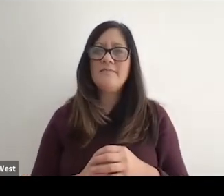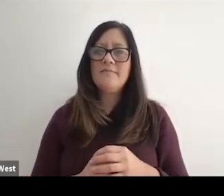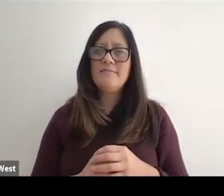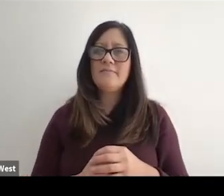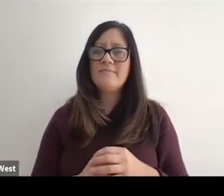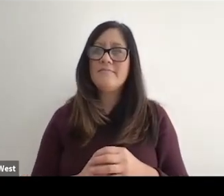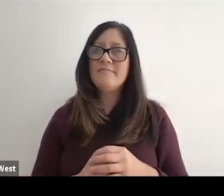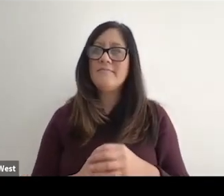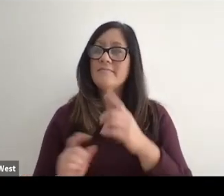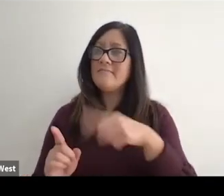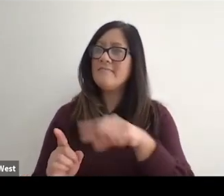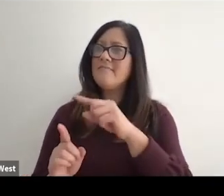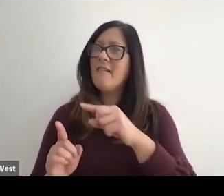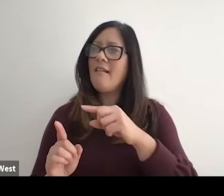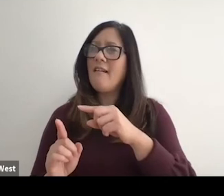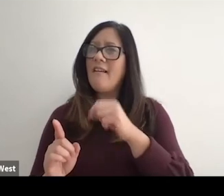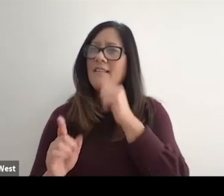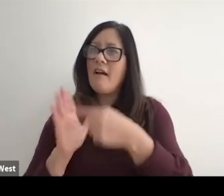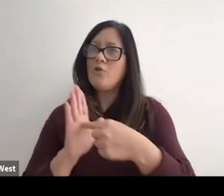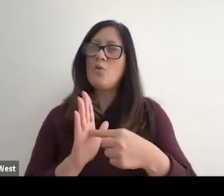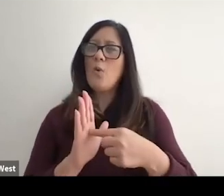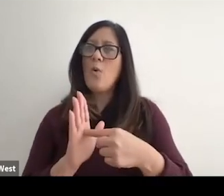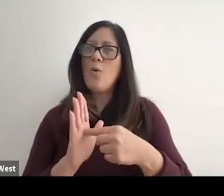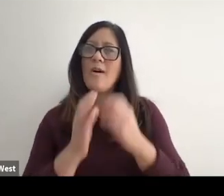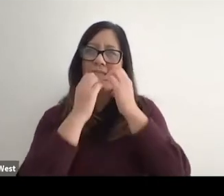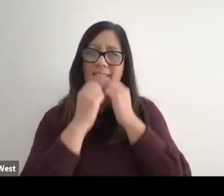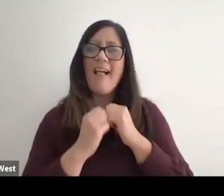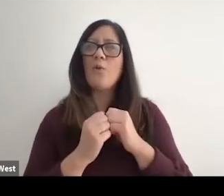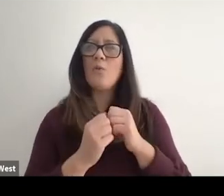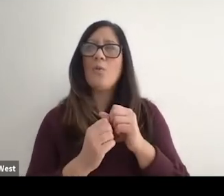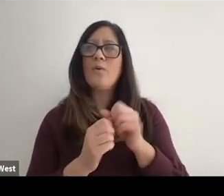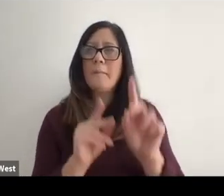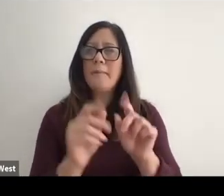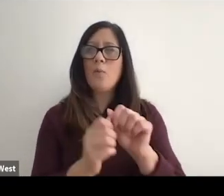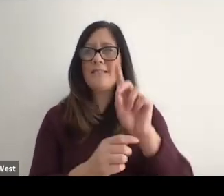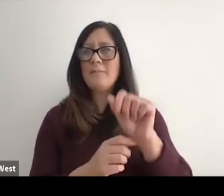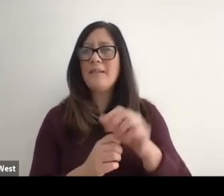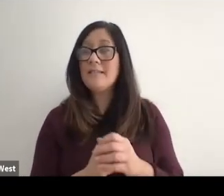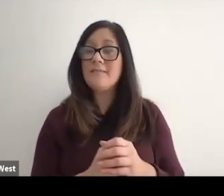That type of hierarchy, because we want to be in the prime time we want to be on the,